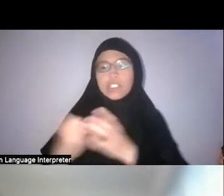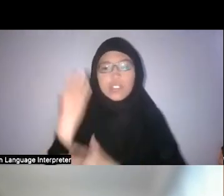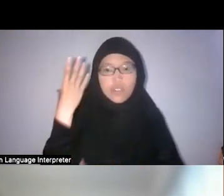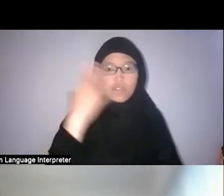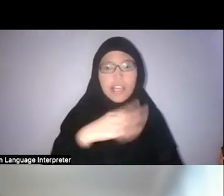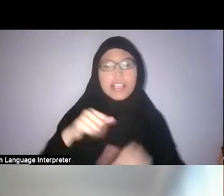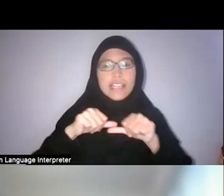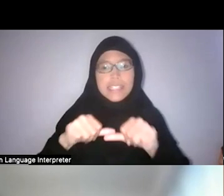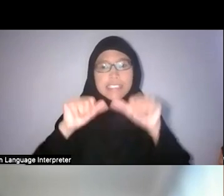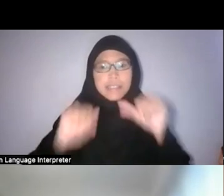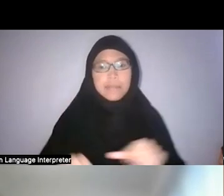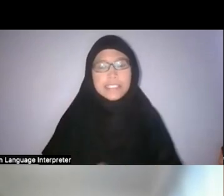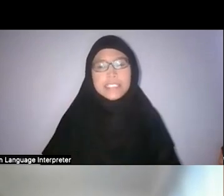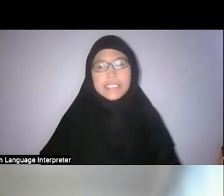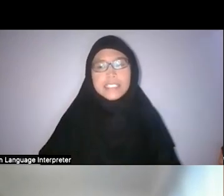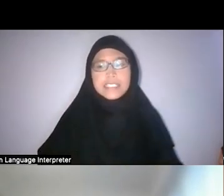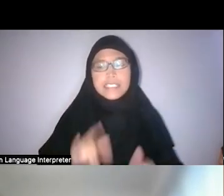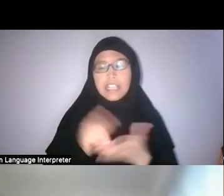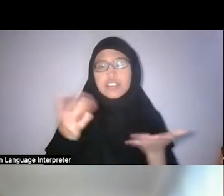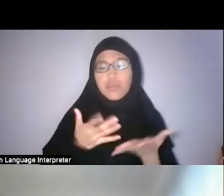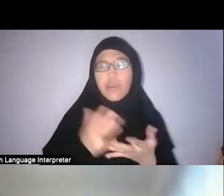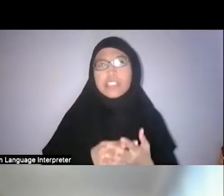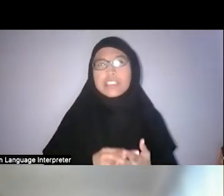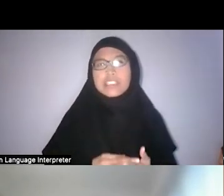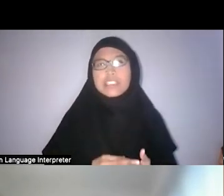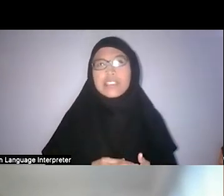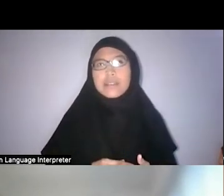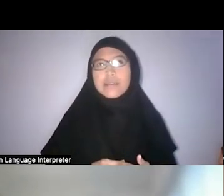At least that is what is being talked about.